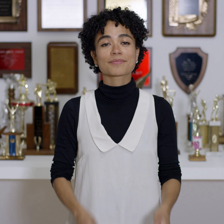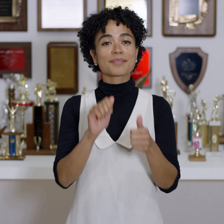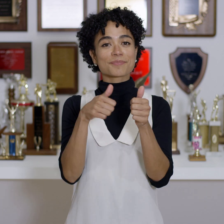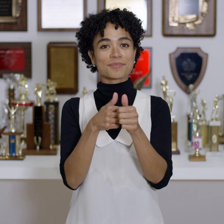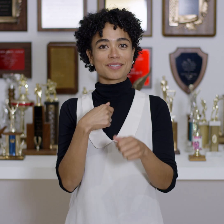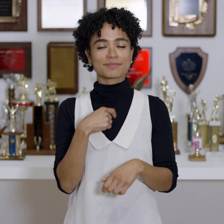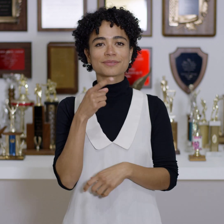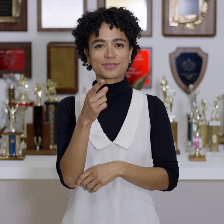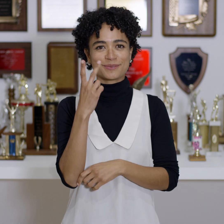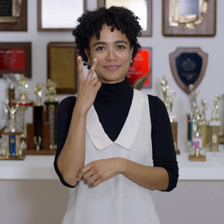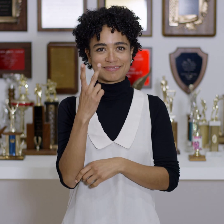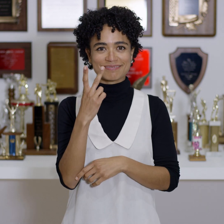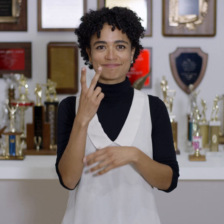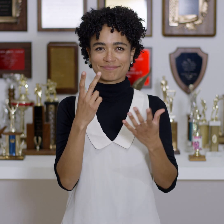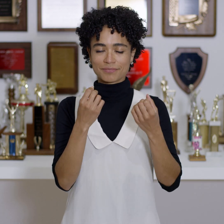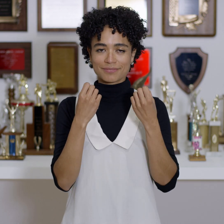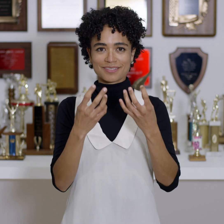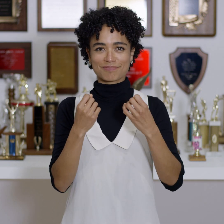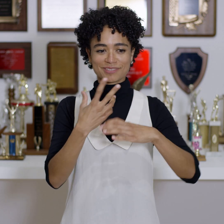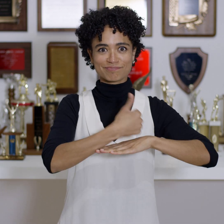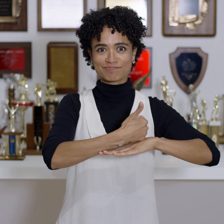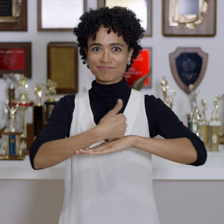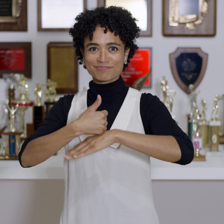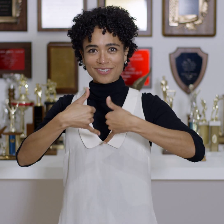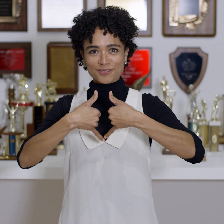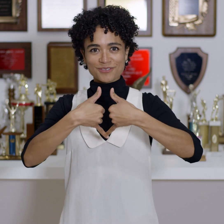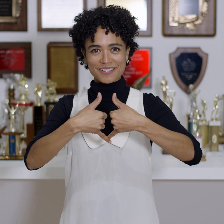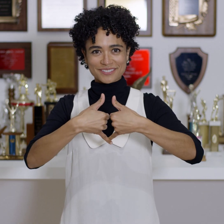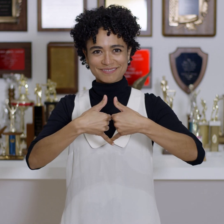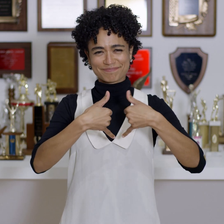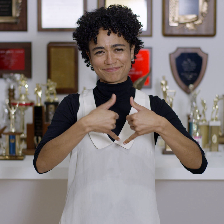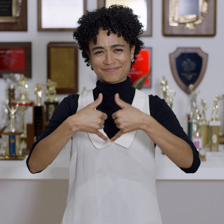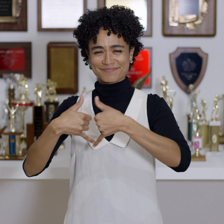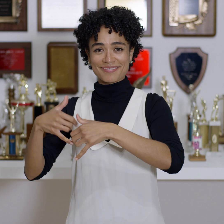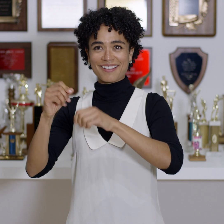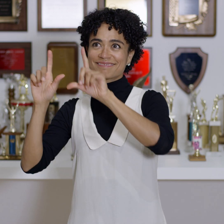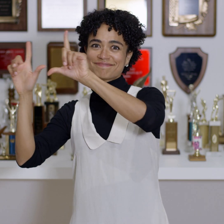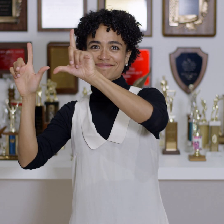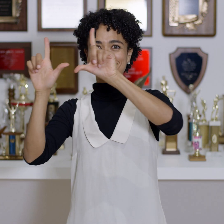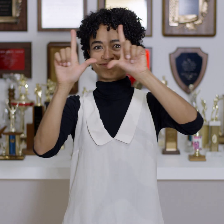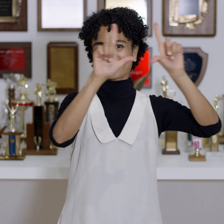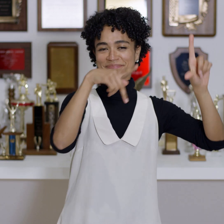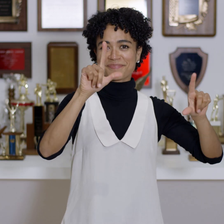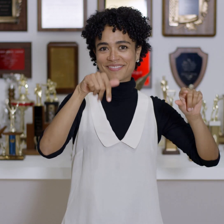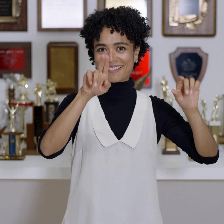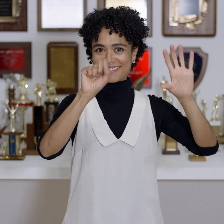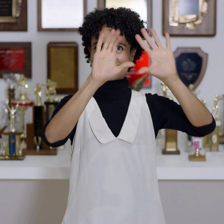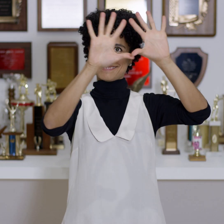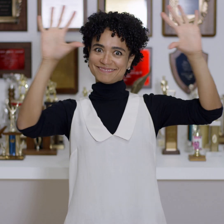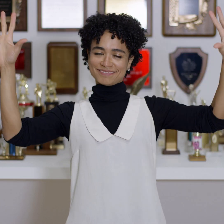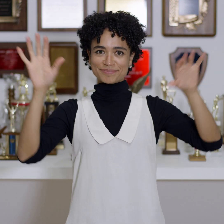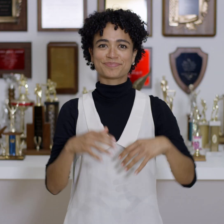These items are given as recognition of achievements. Usually for sports, athletics and success in one’s field.